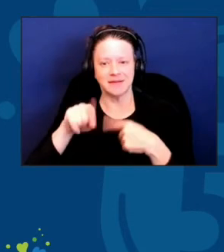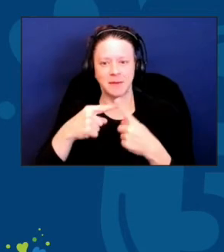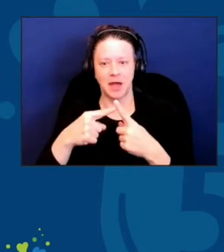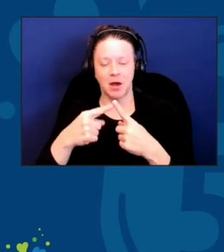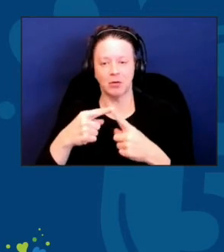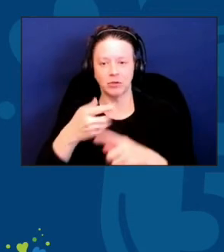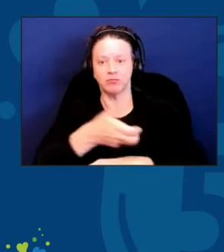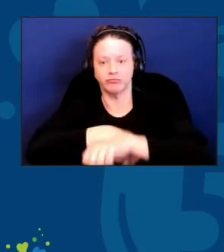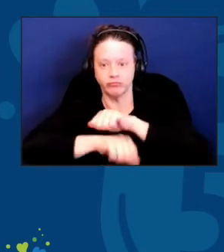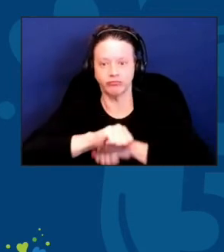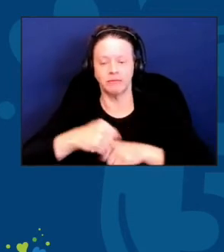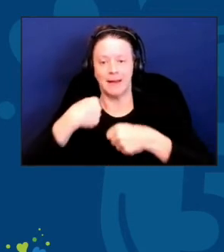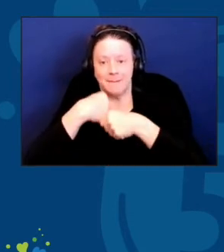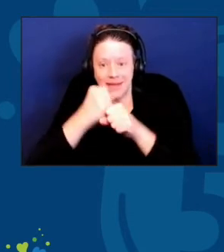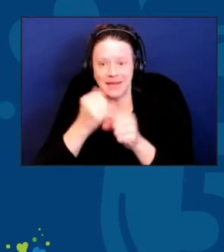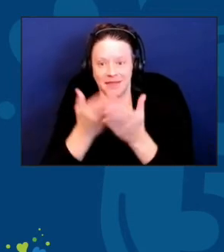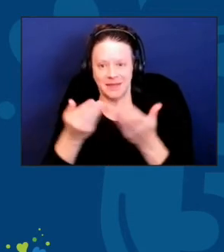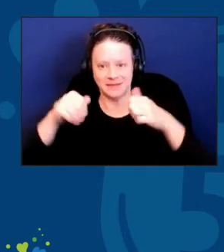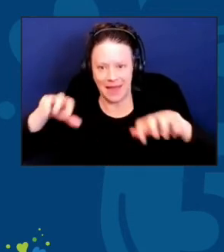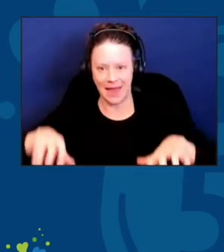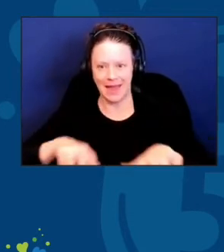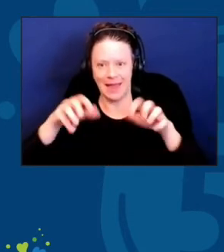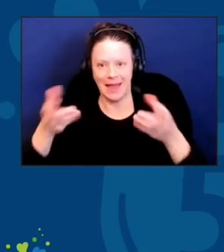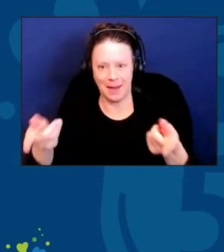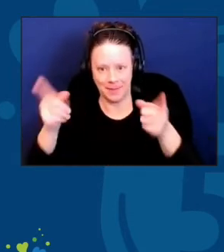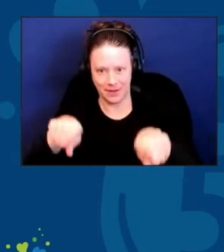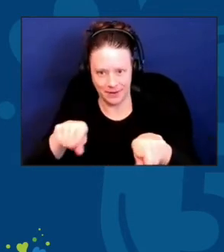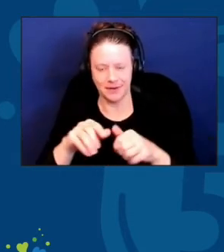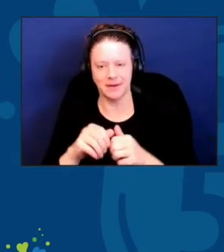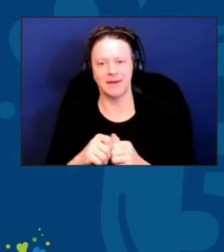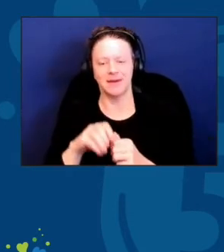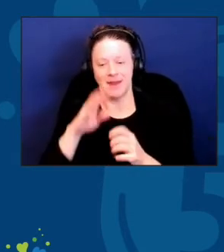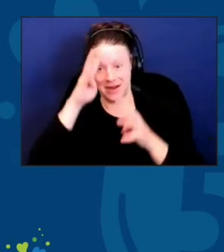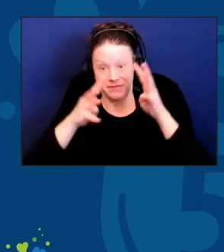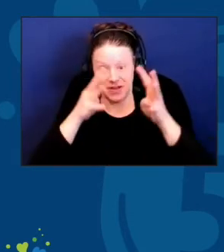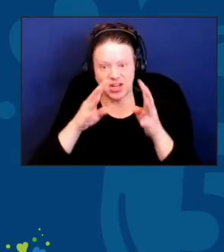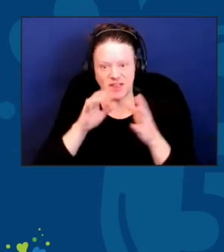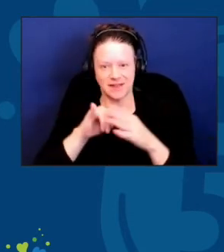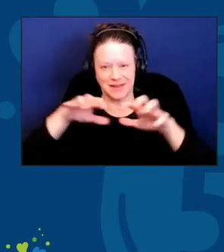Innovation is an action process. And as I just mentioned, I think,